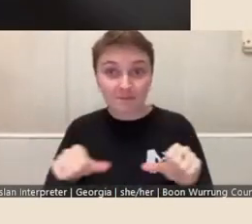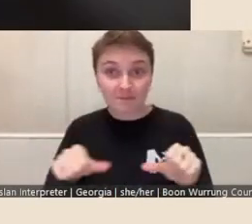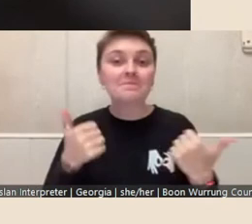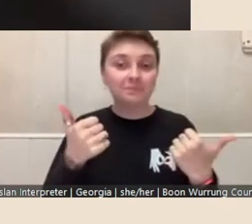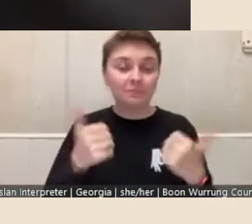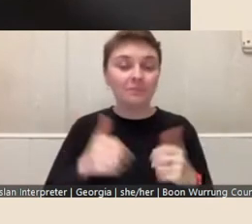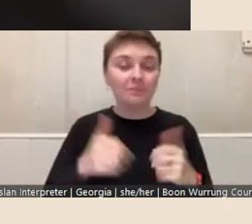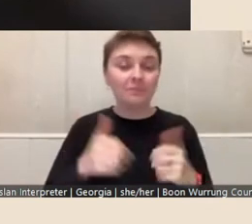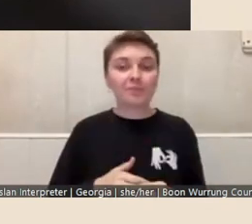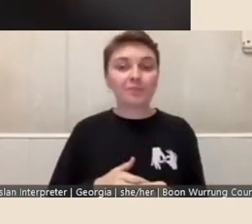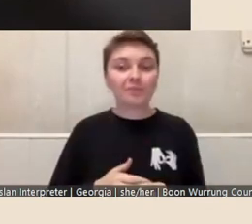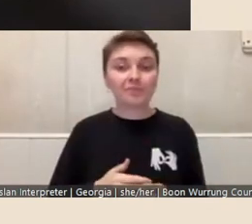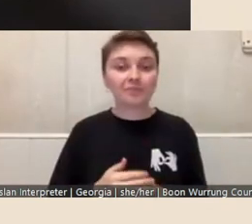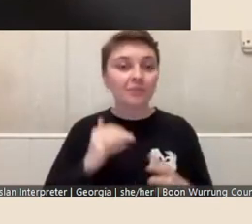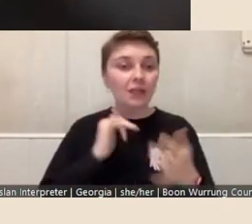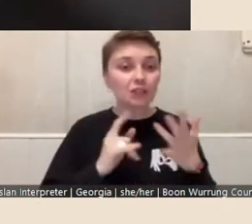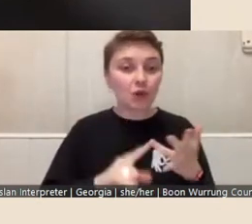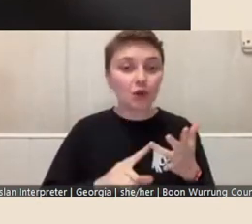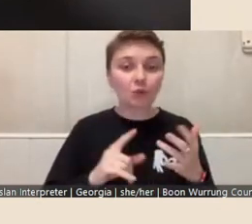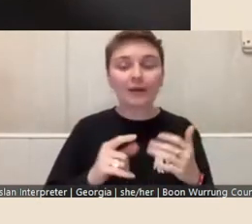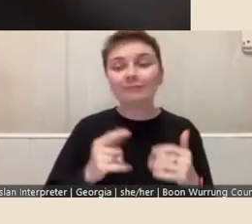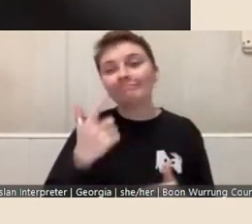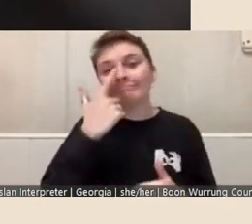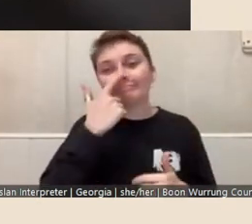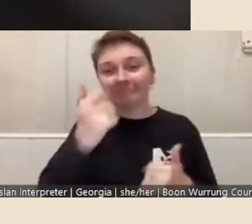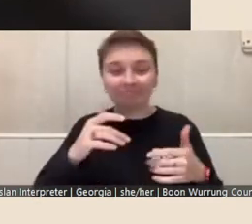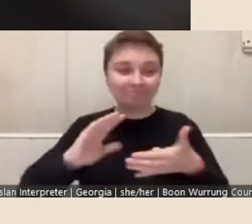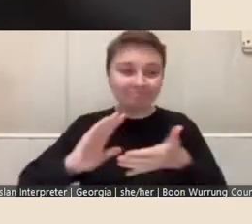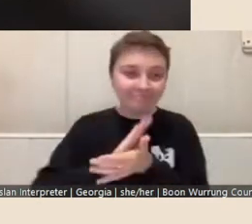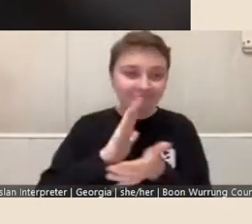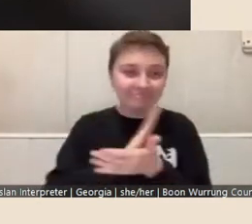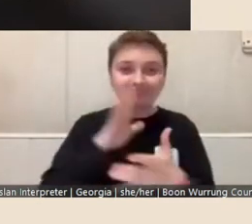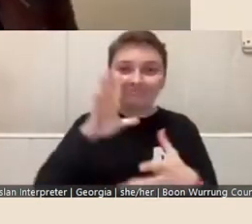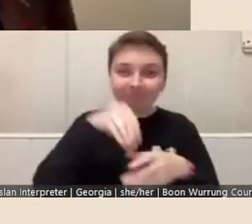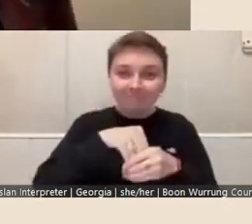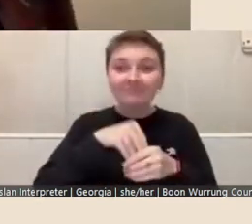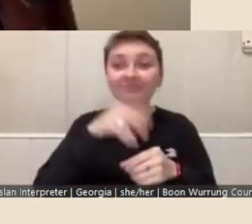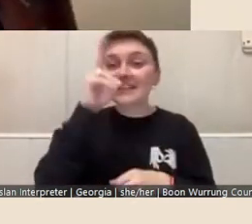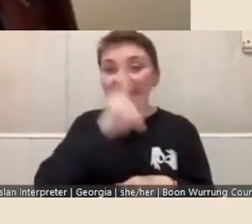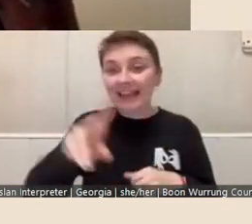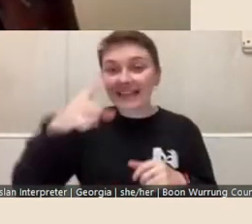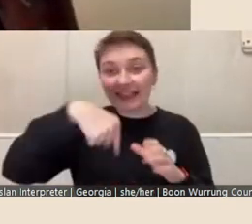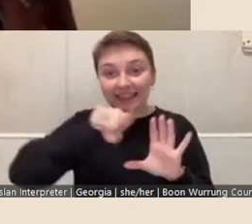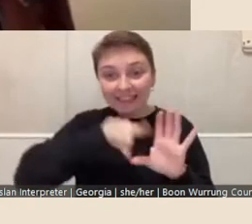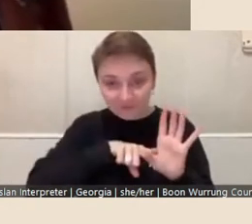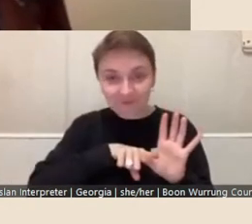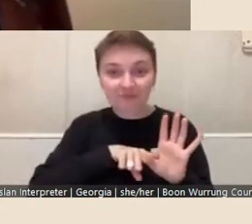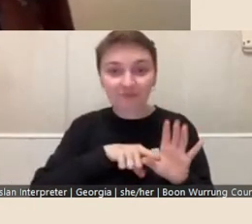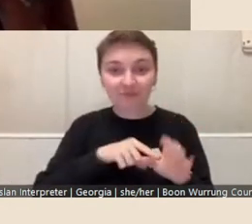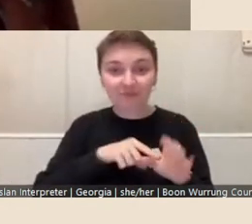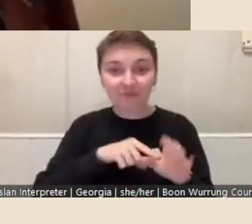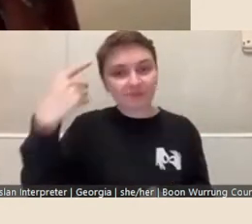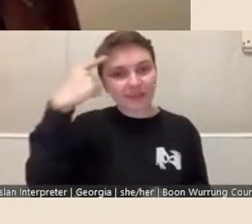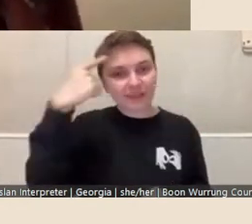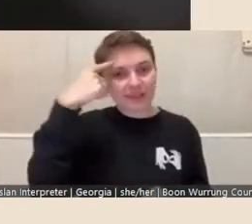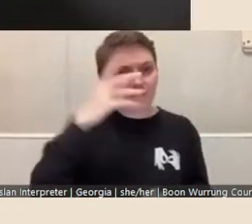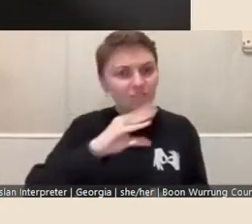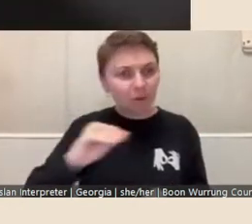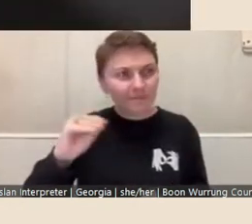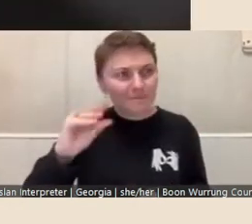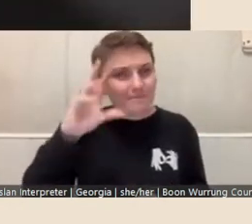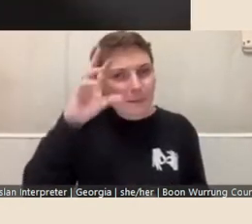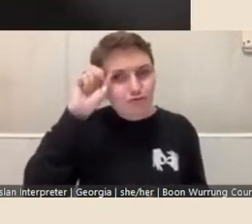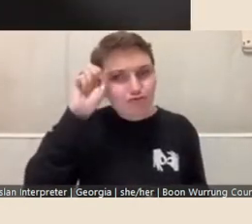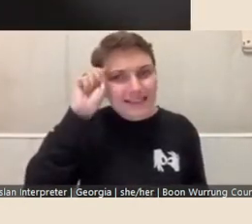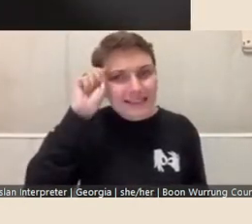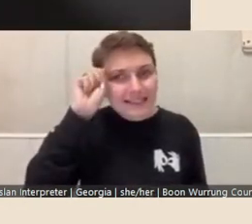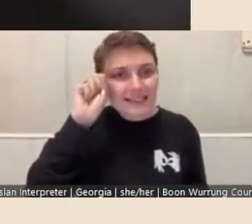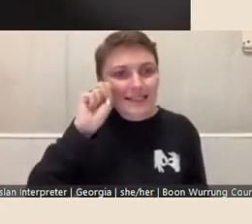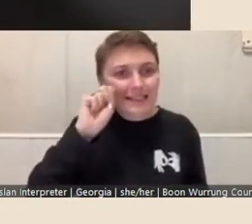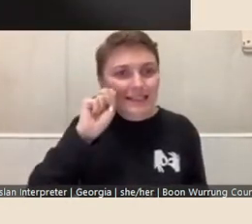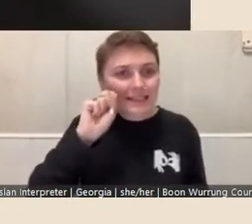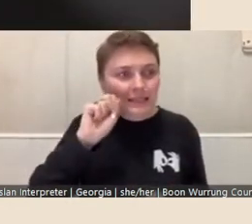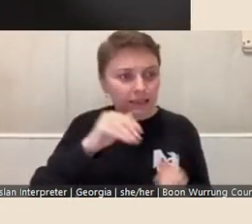So we're delighted to be part of the Fellowship Program again this year, I think from memory it's our, sixth or seventh year,